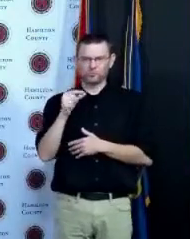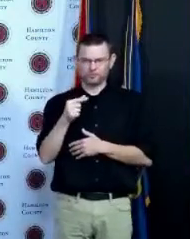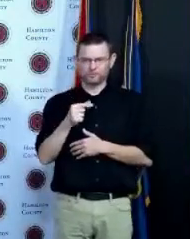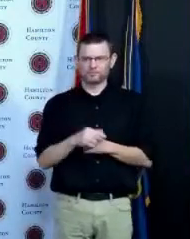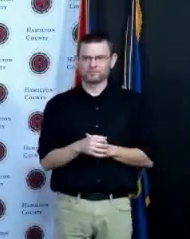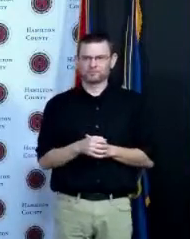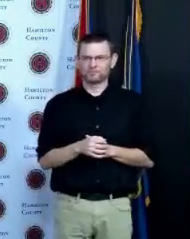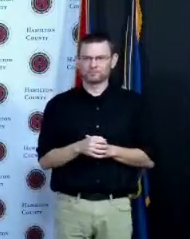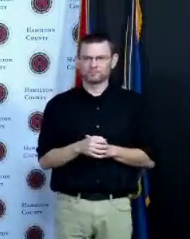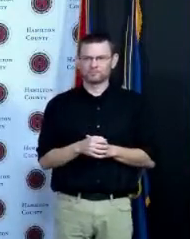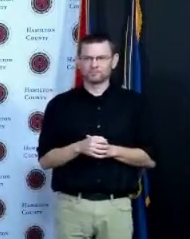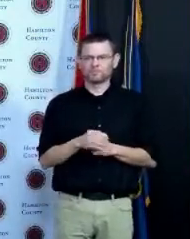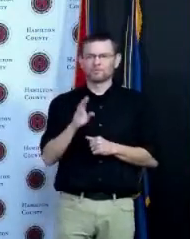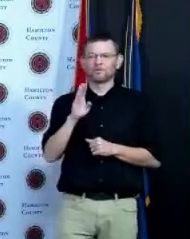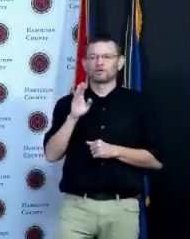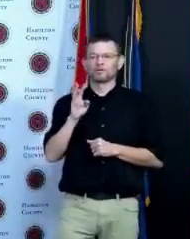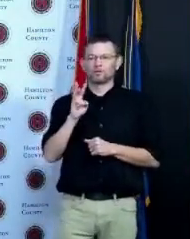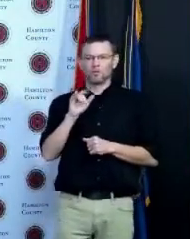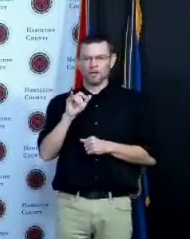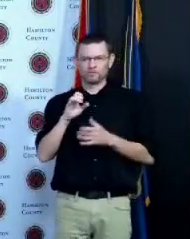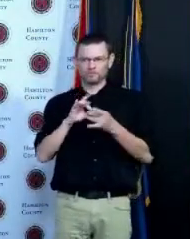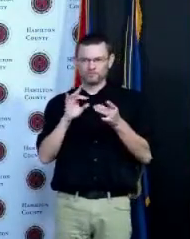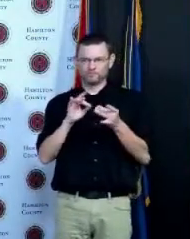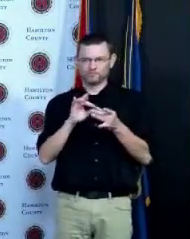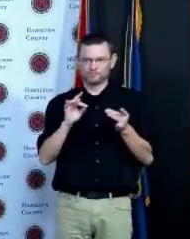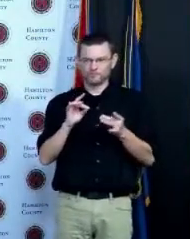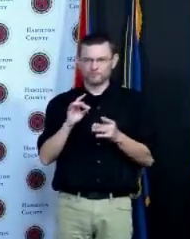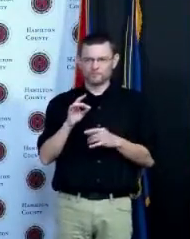Catholic church for example being in the parking lot regarding the vaccine push